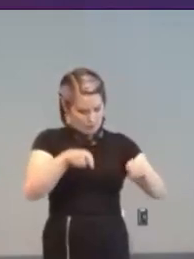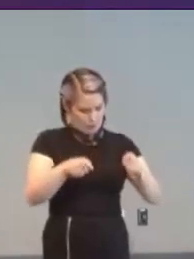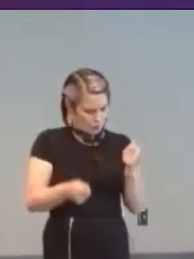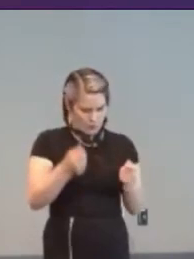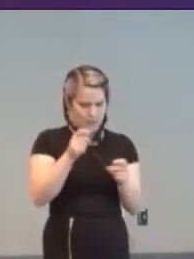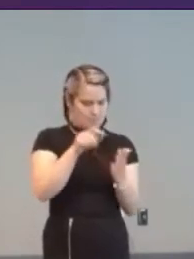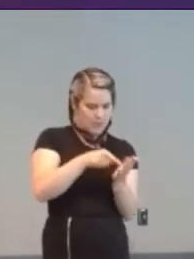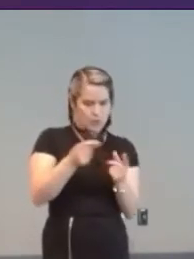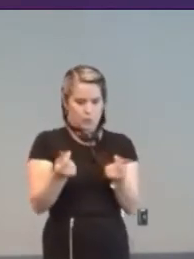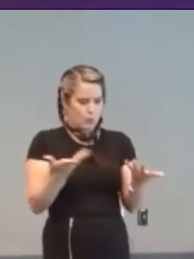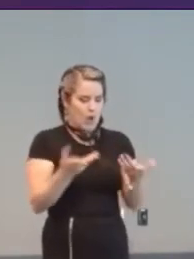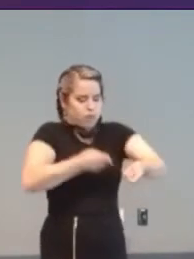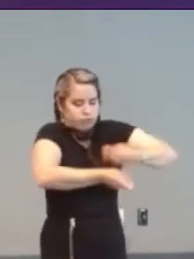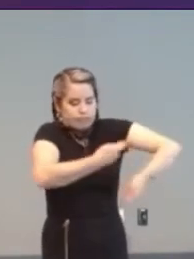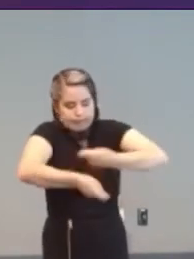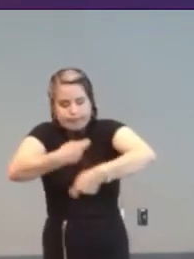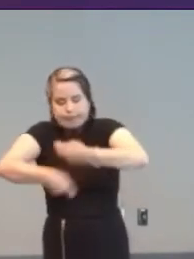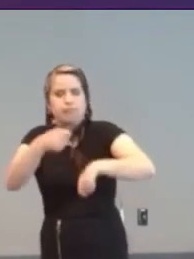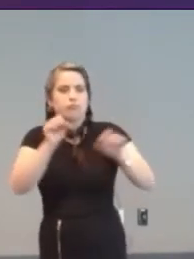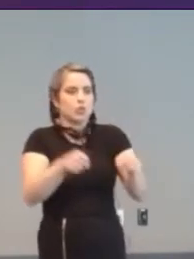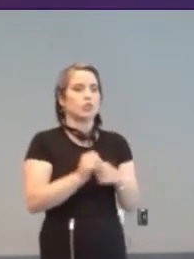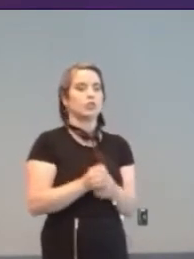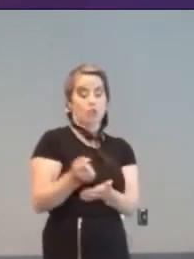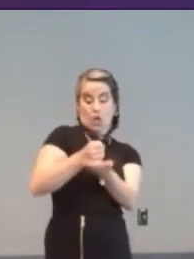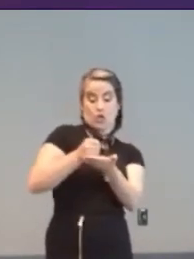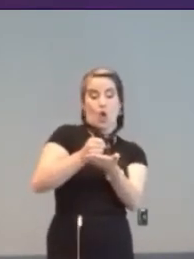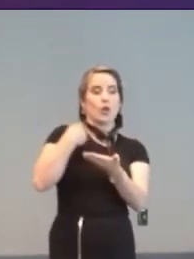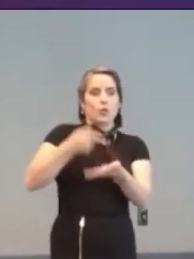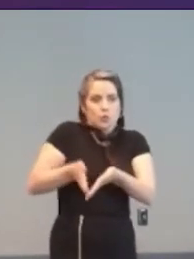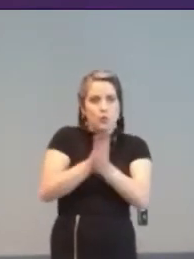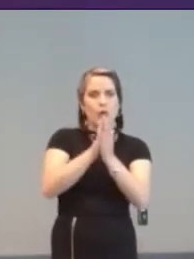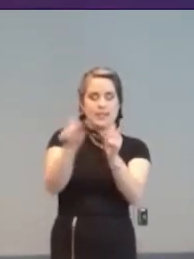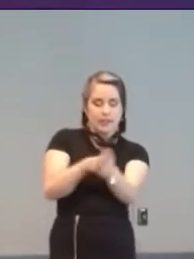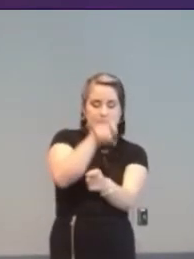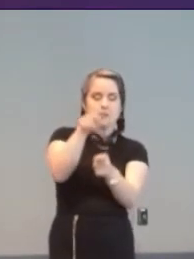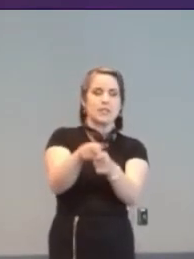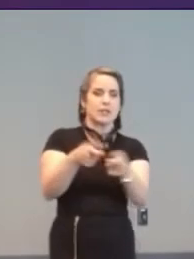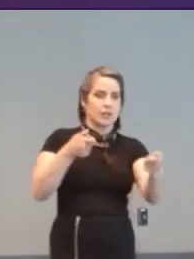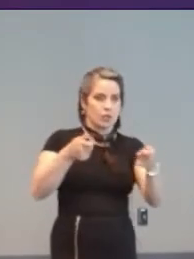Atari forwarded people requesting specialised controllers to a rare expert at the time,